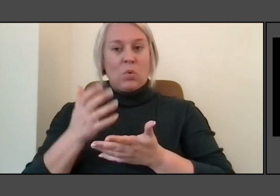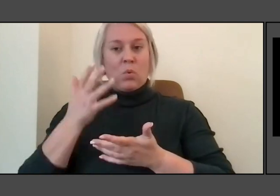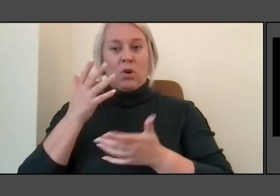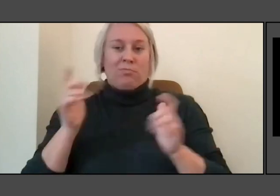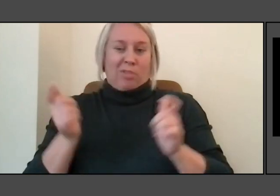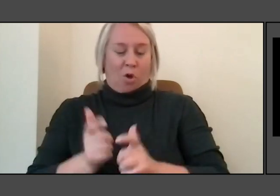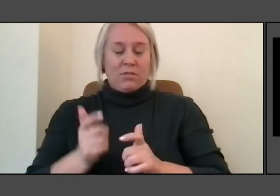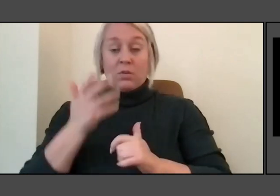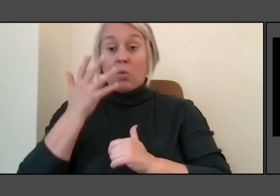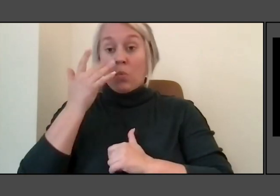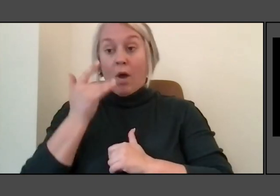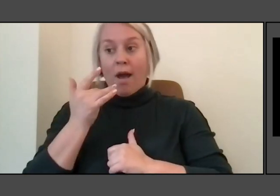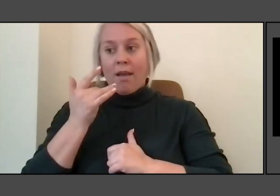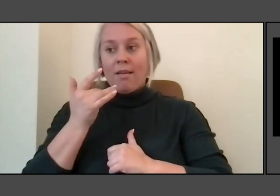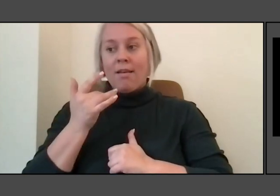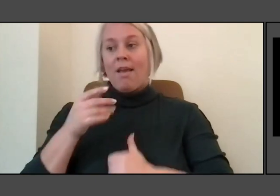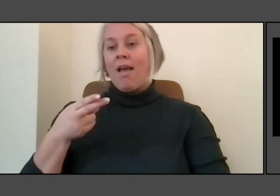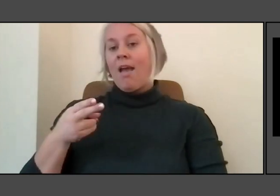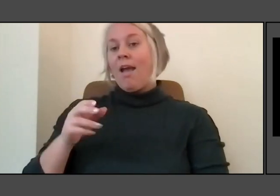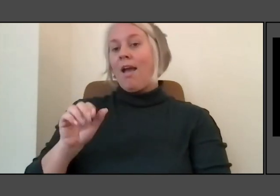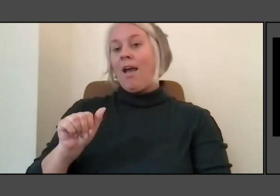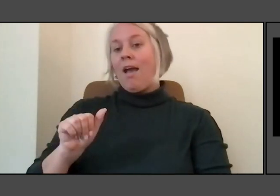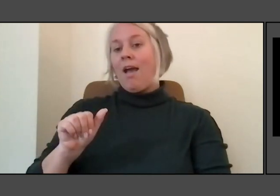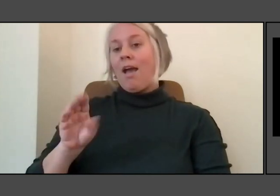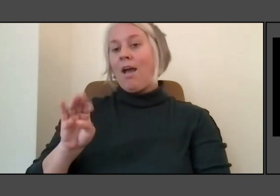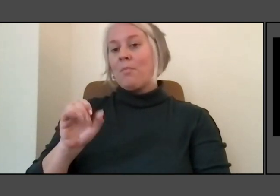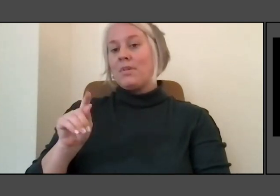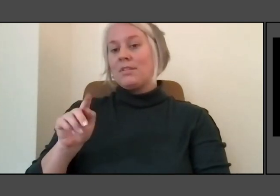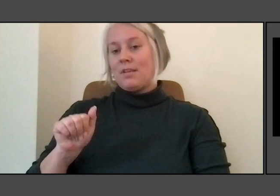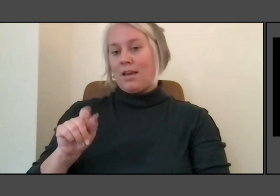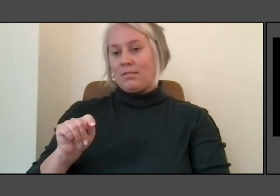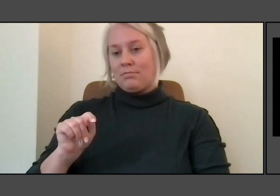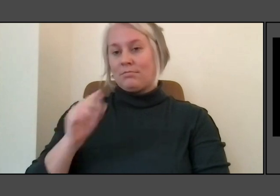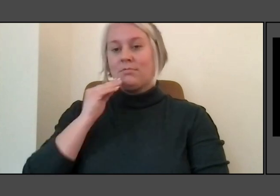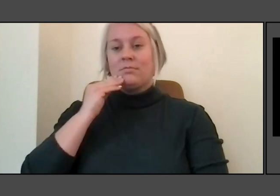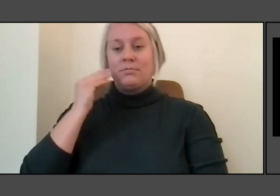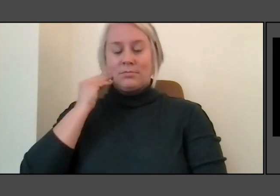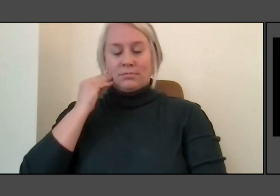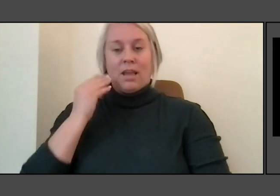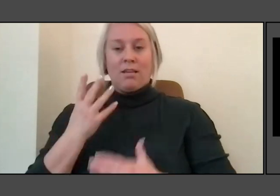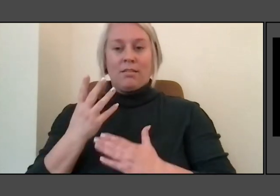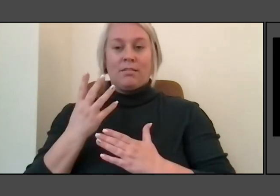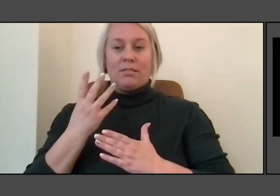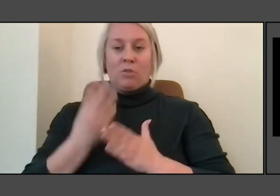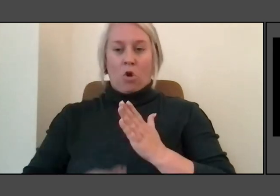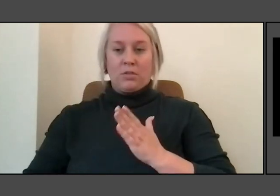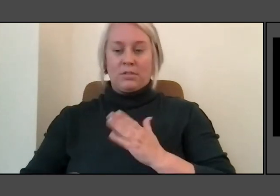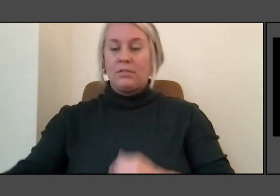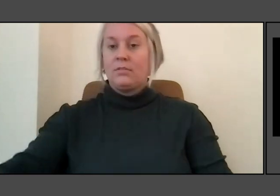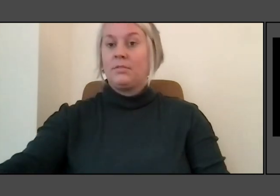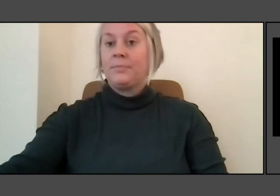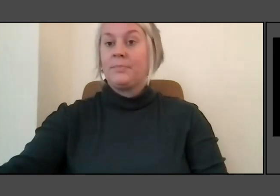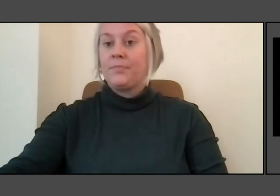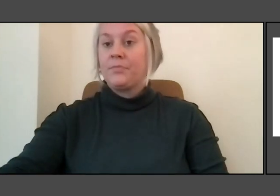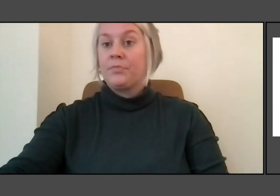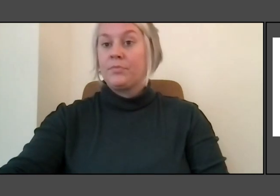missing steps away from what I've done, which is I'm just going to present the facts and let you come to your own conclusion.